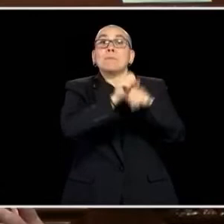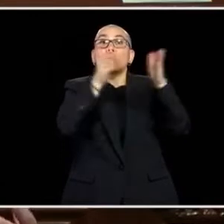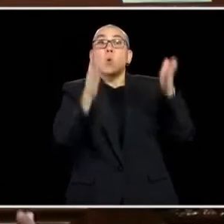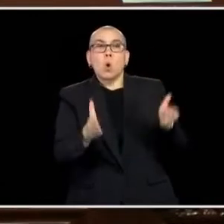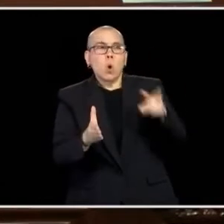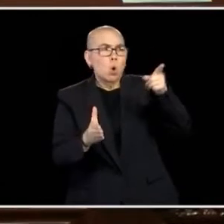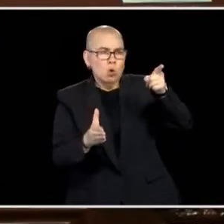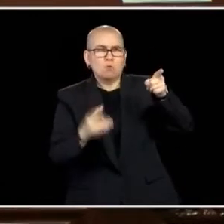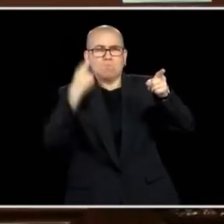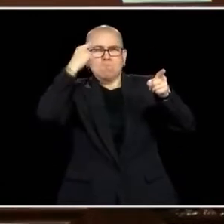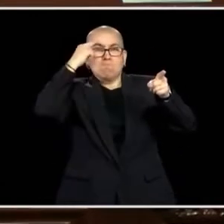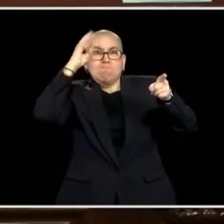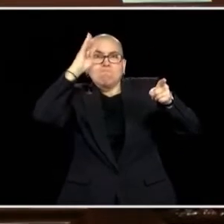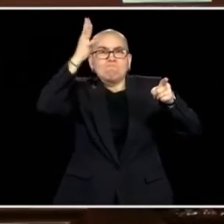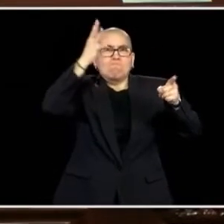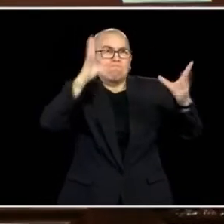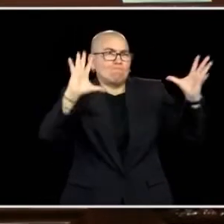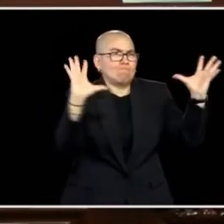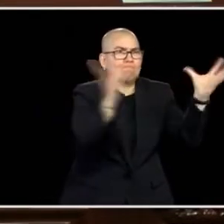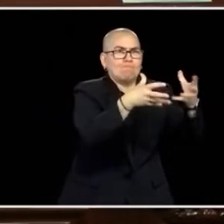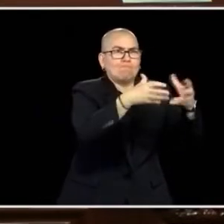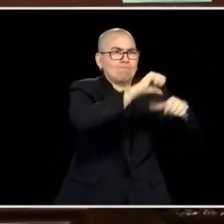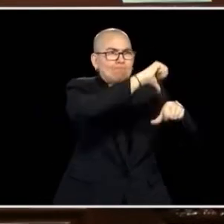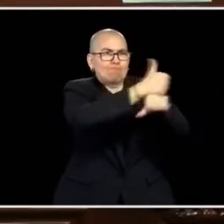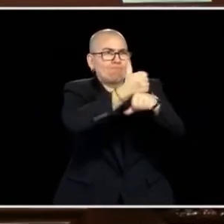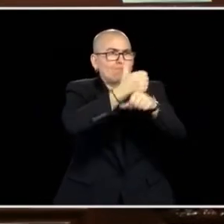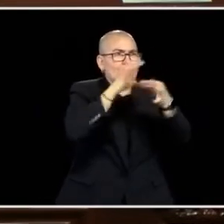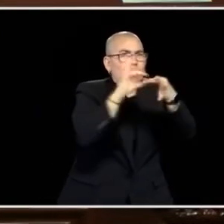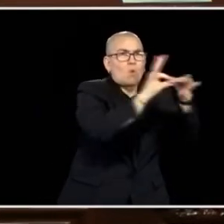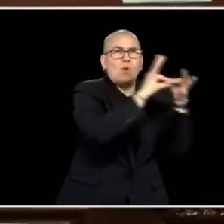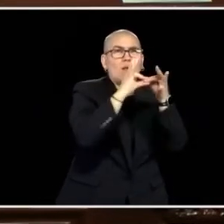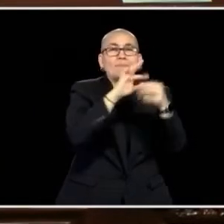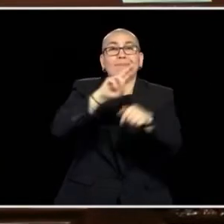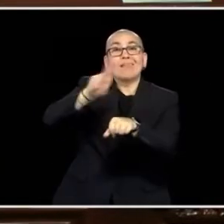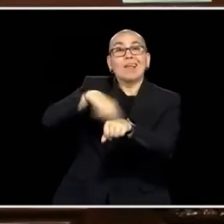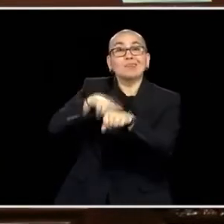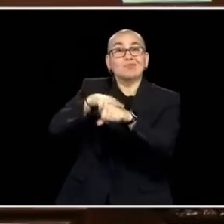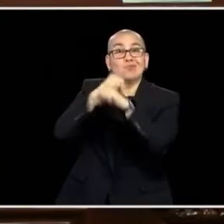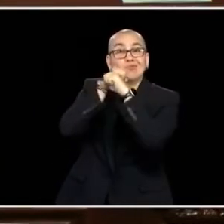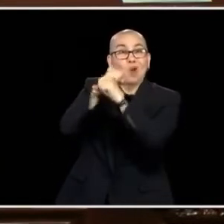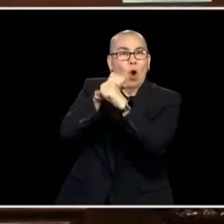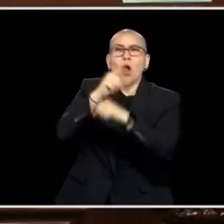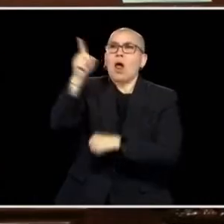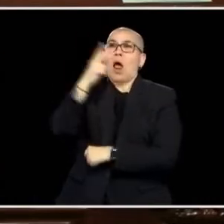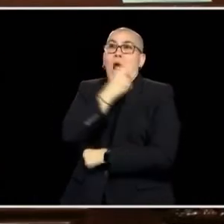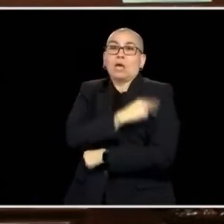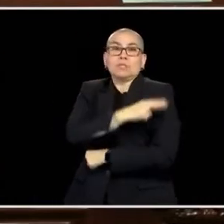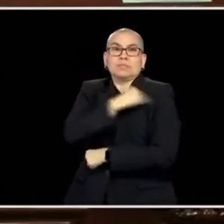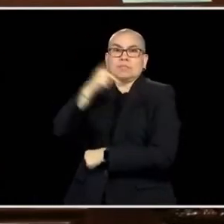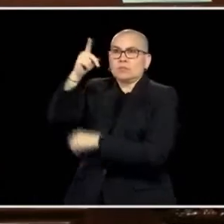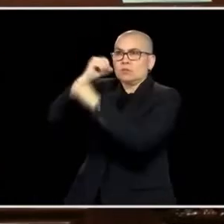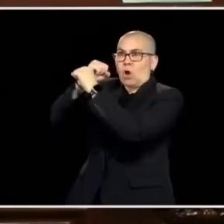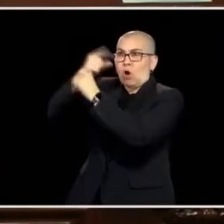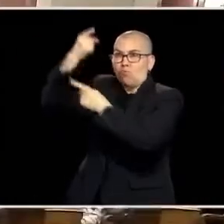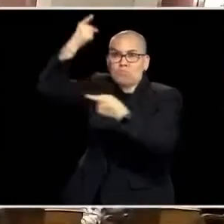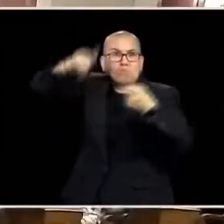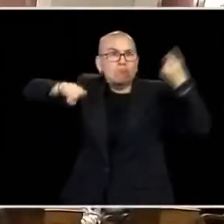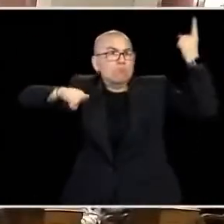EMPLOYEES, WHO MADE THAT COORDINATING CARE, MADE THE -- BRINGING THE HOSPITALS TOGETHER AND BRINGING A UNIFIED APPROACH TO HOW WE DID